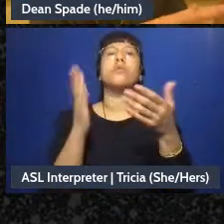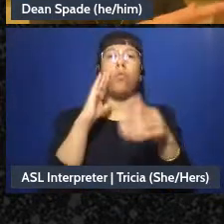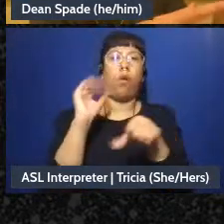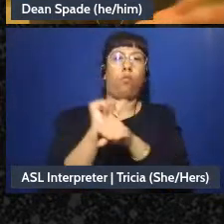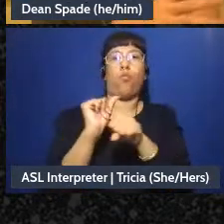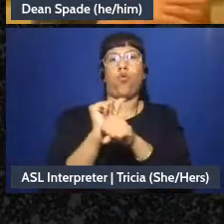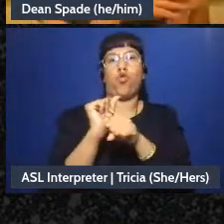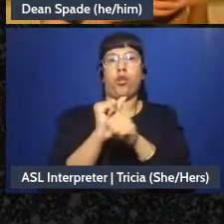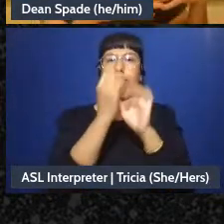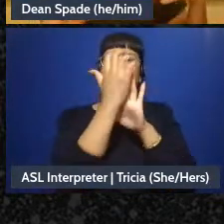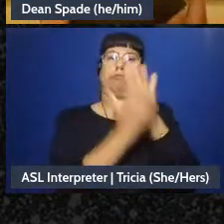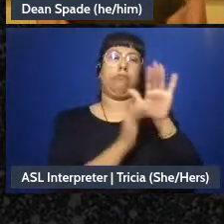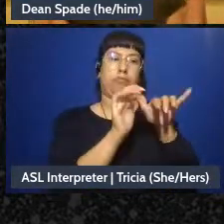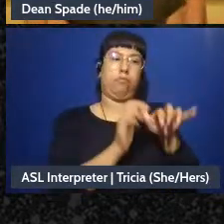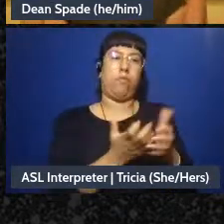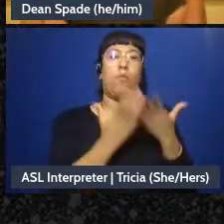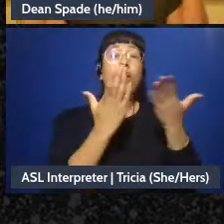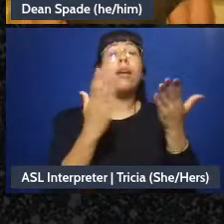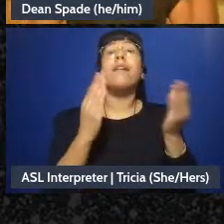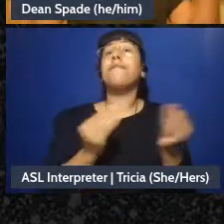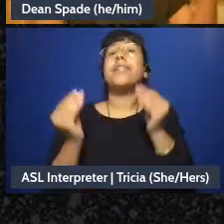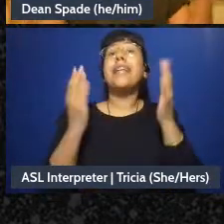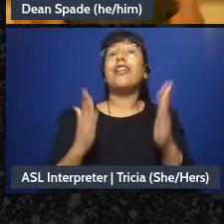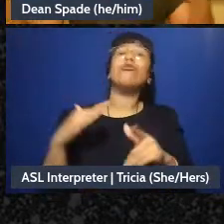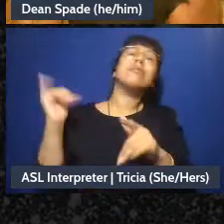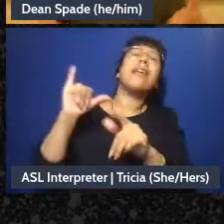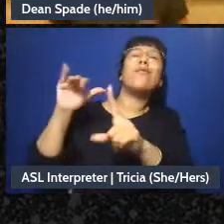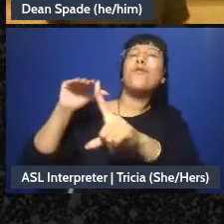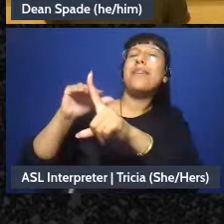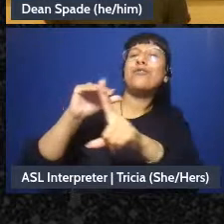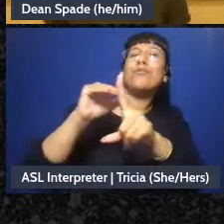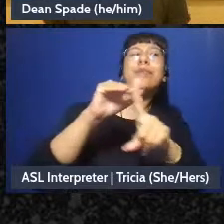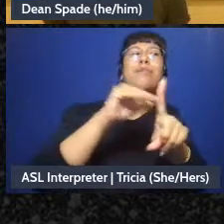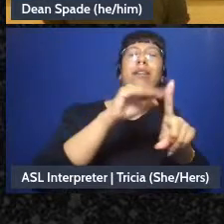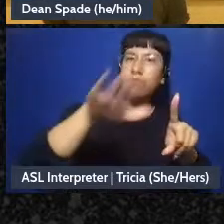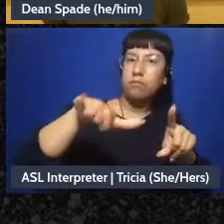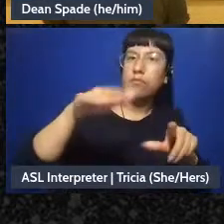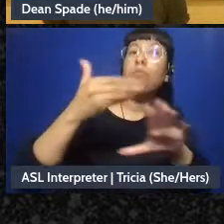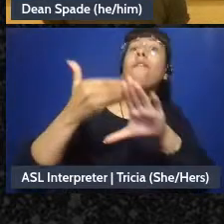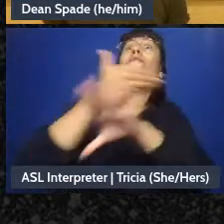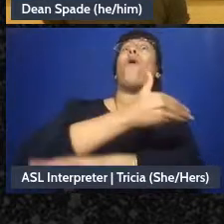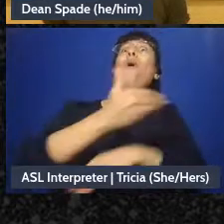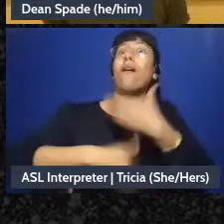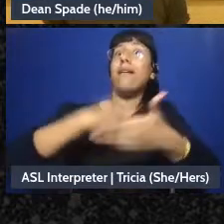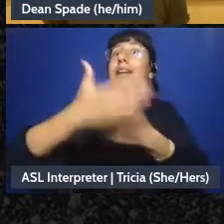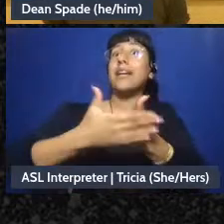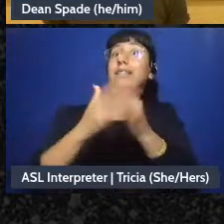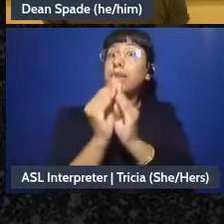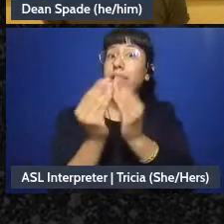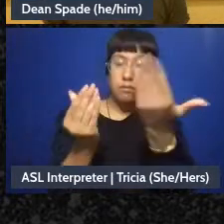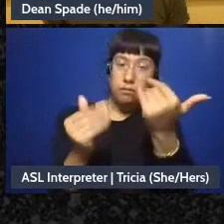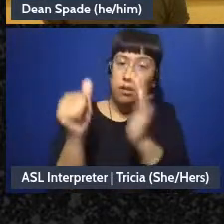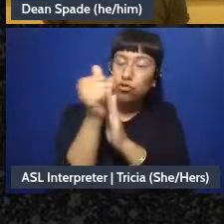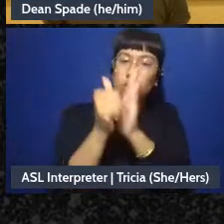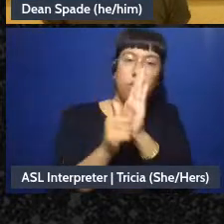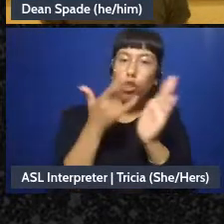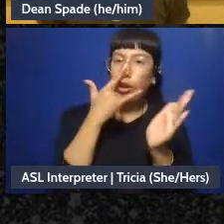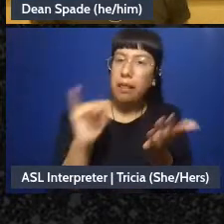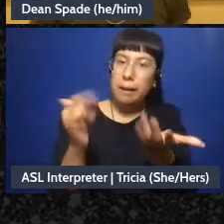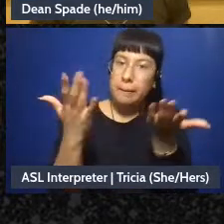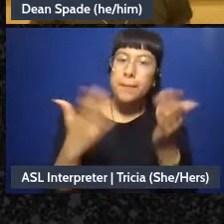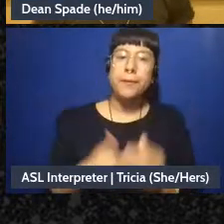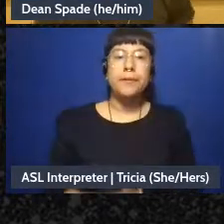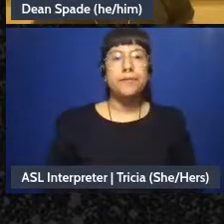meeting. Like, the facilitator is, like, reminding people to think ahead um about the agenda